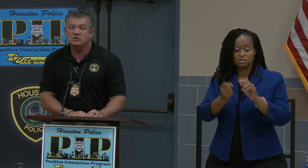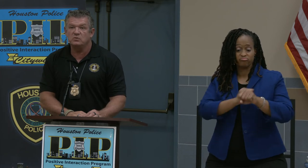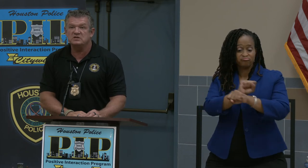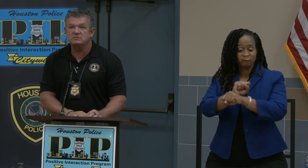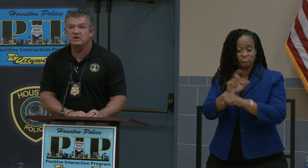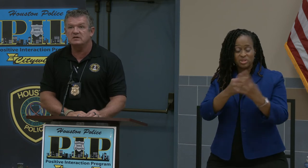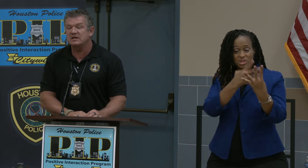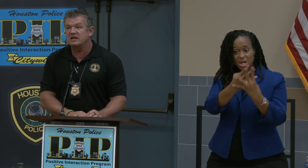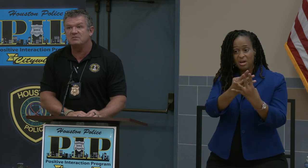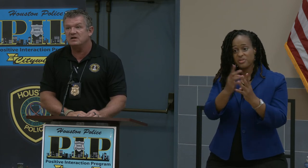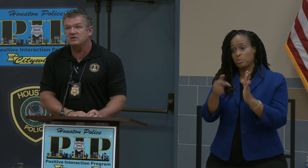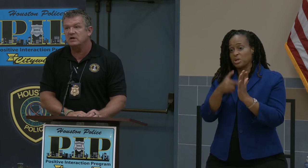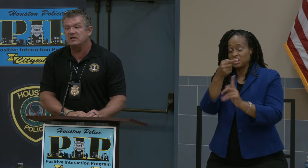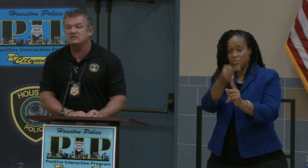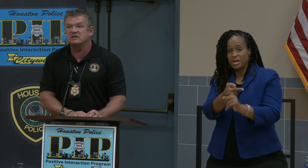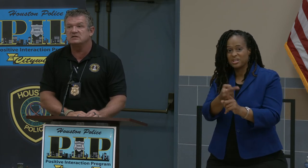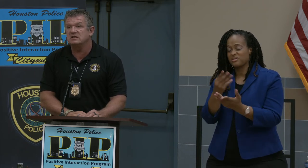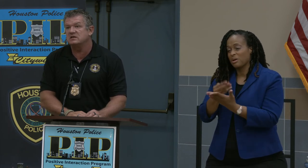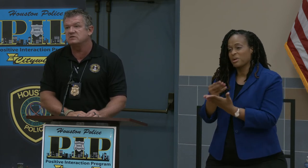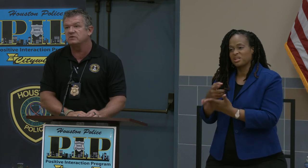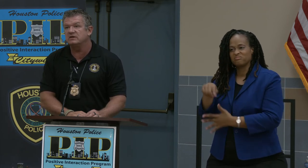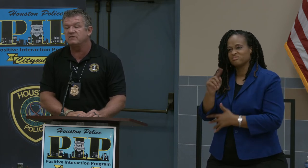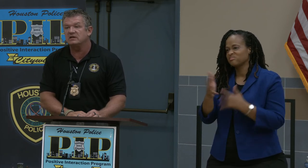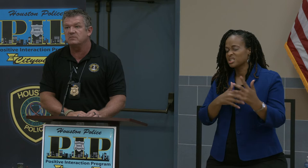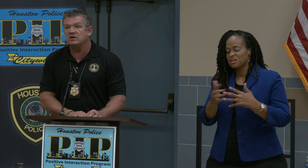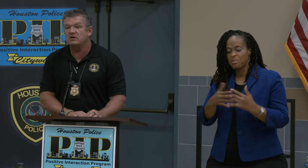it once a month, with the kind of money they are making, it doesn't affect them at all.